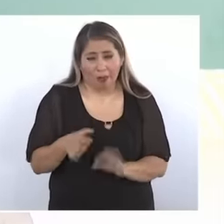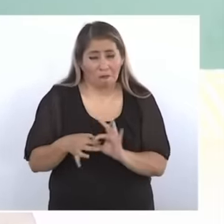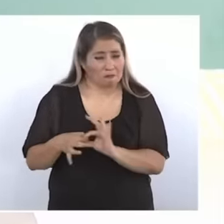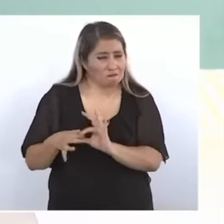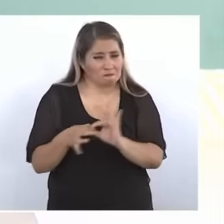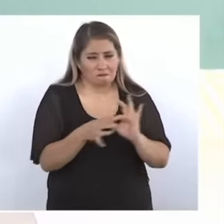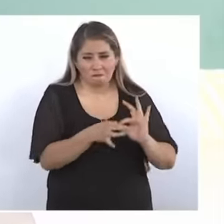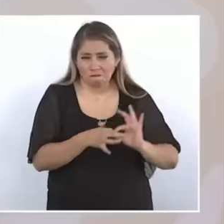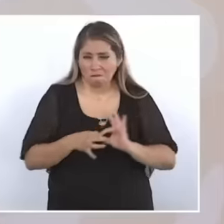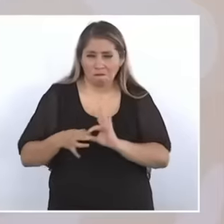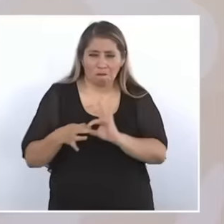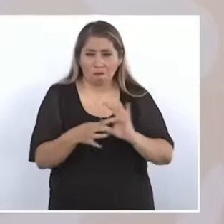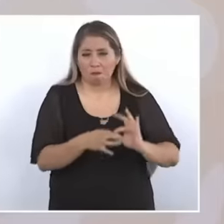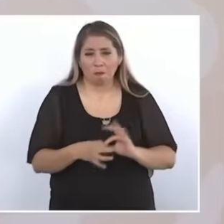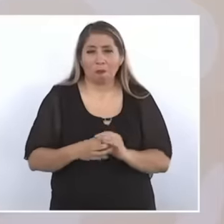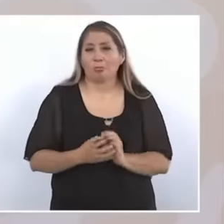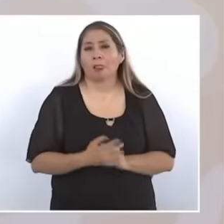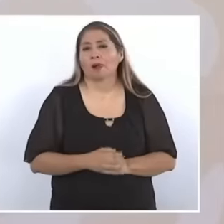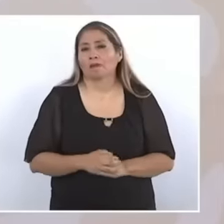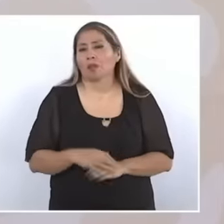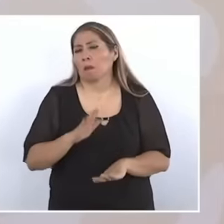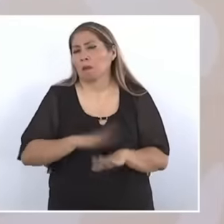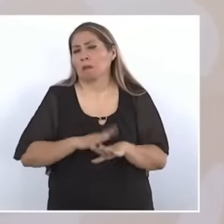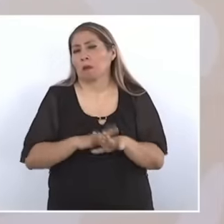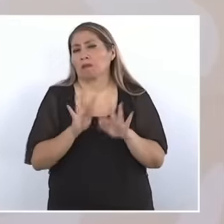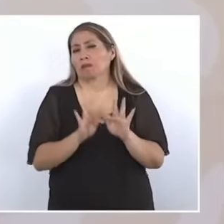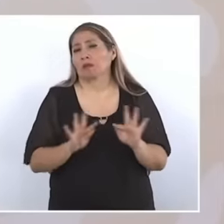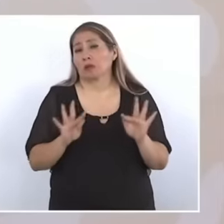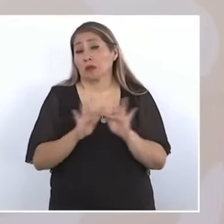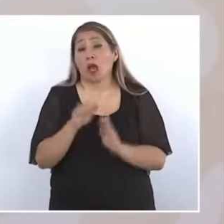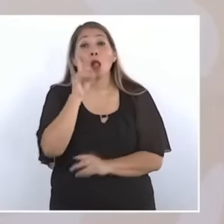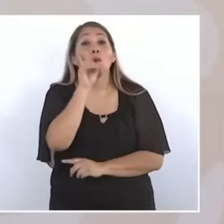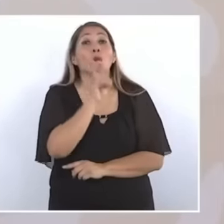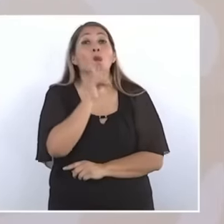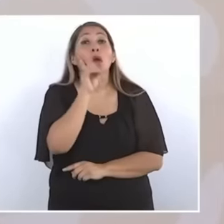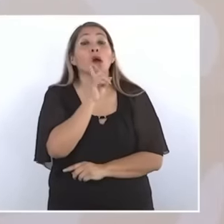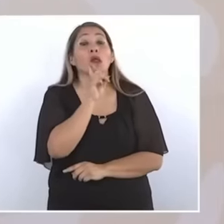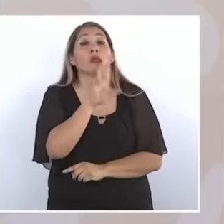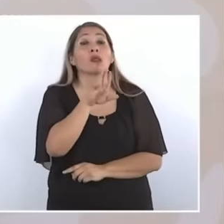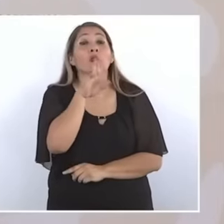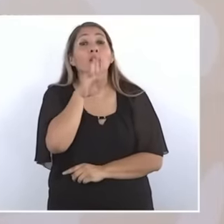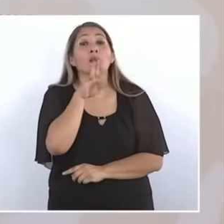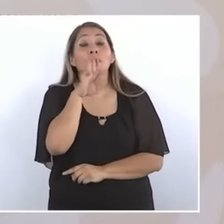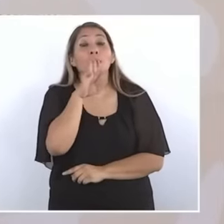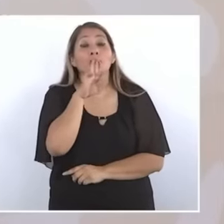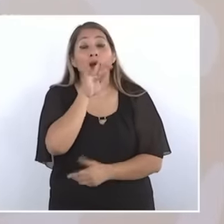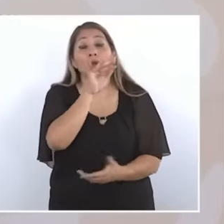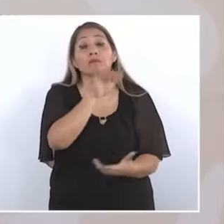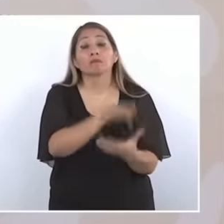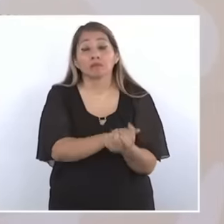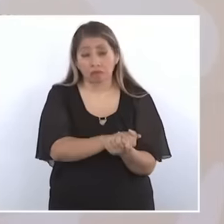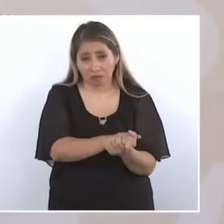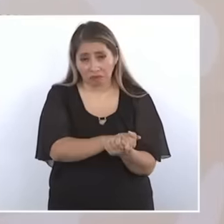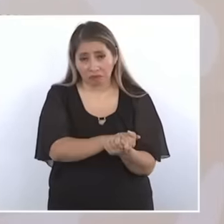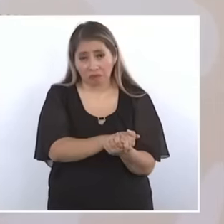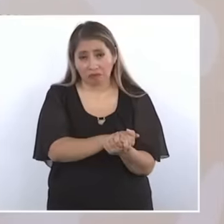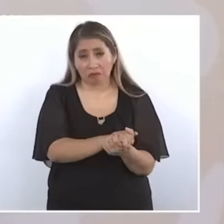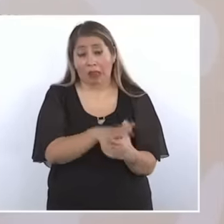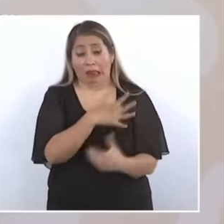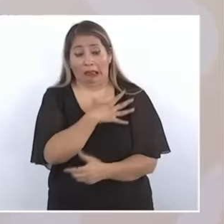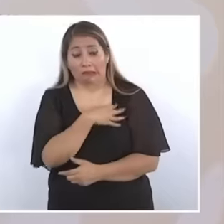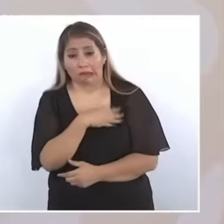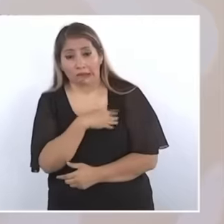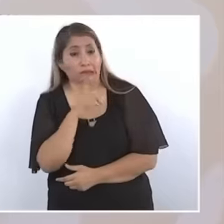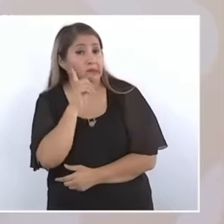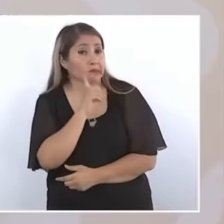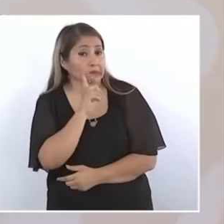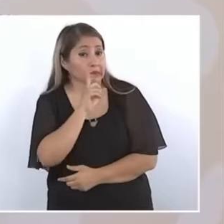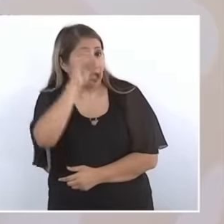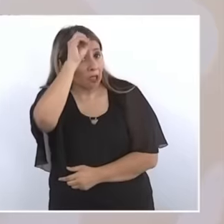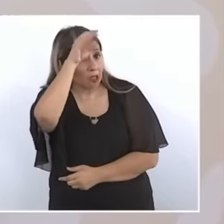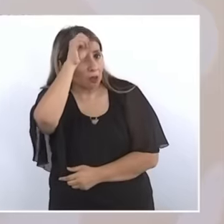the most important are the women, the mothers, the wives, the daughters of the miners.